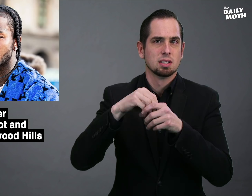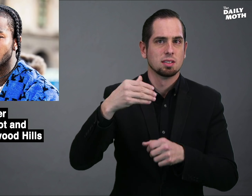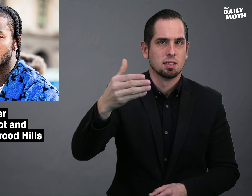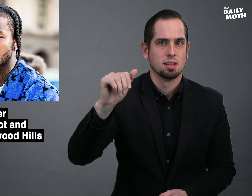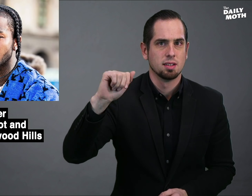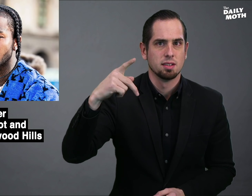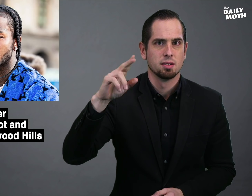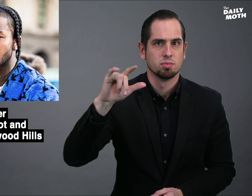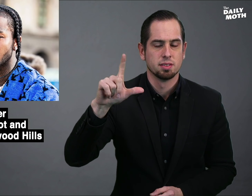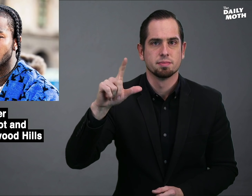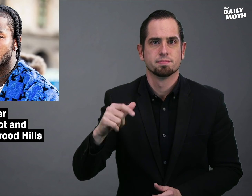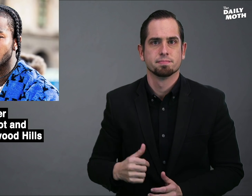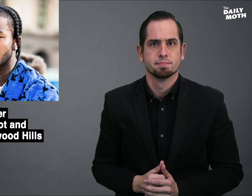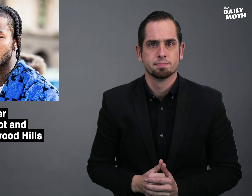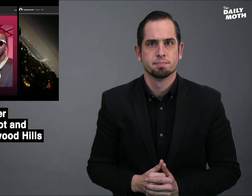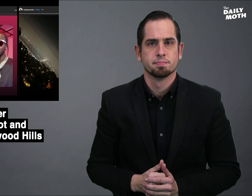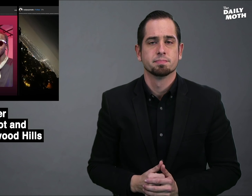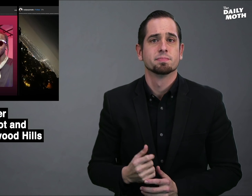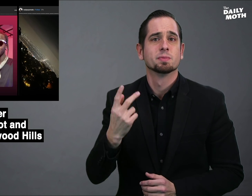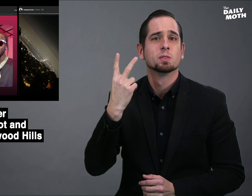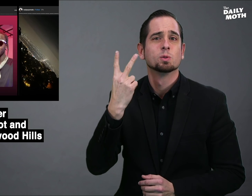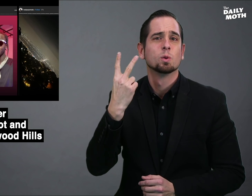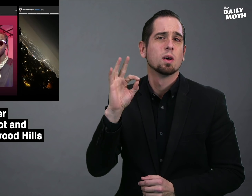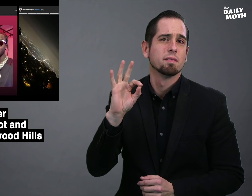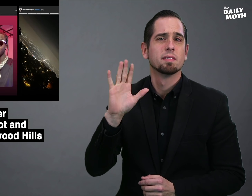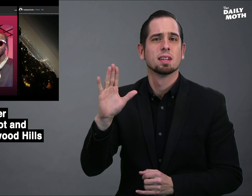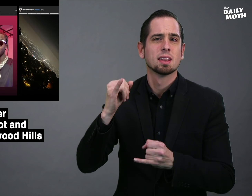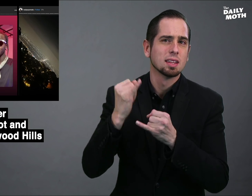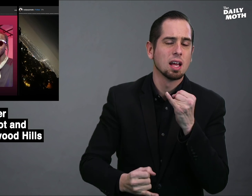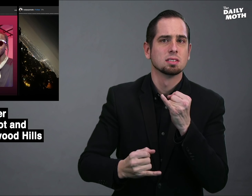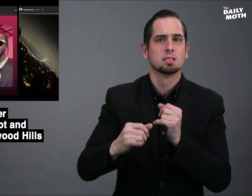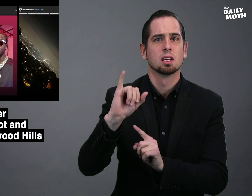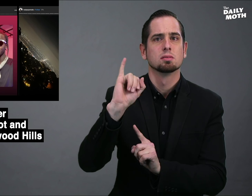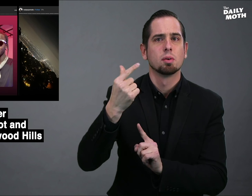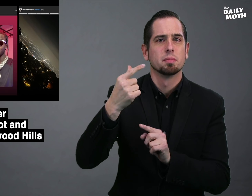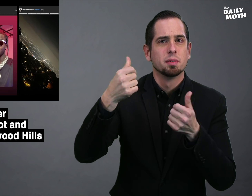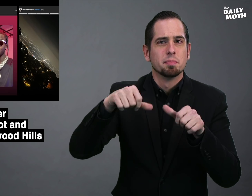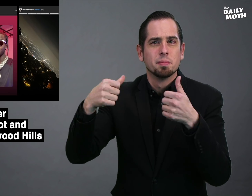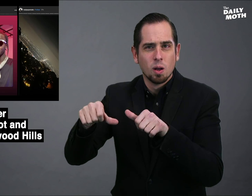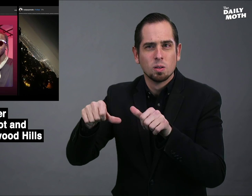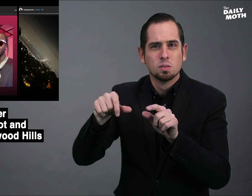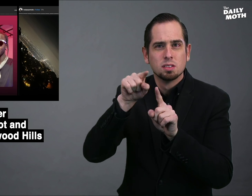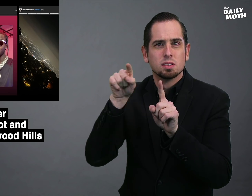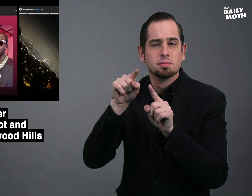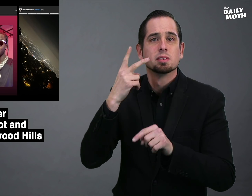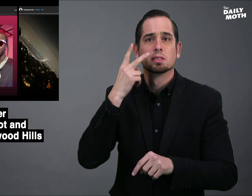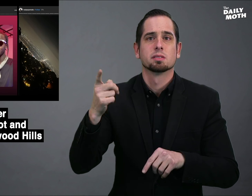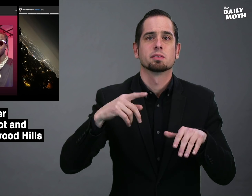in April. Two of his last Instagram stories posts showed him